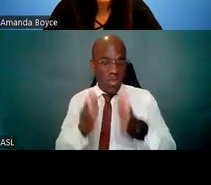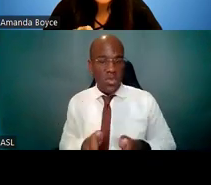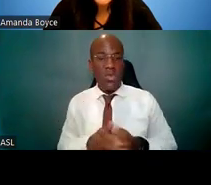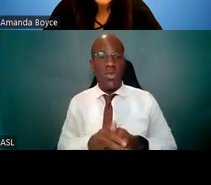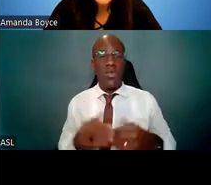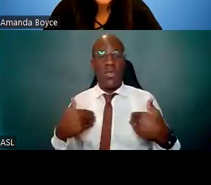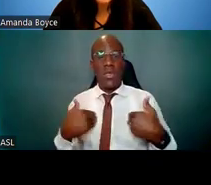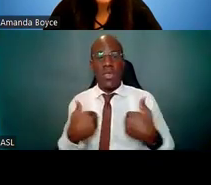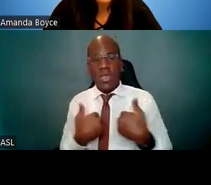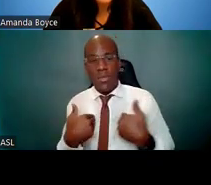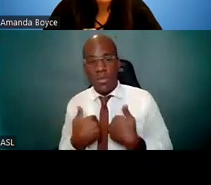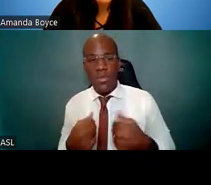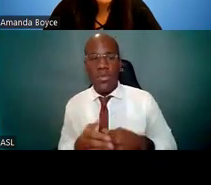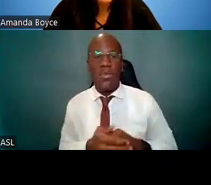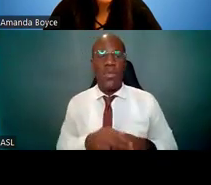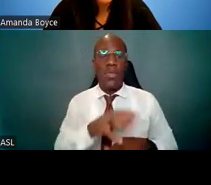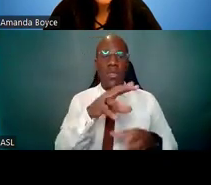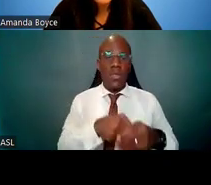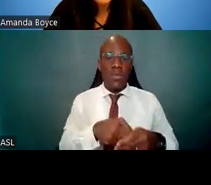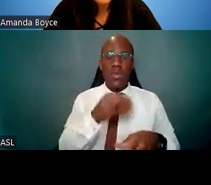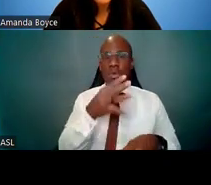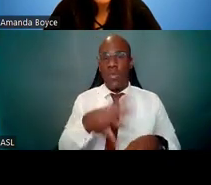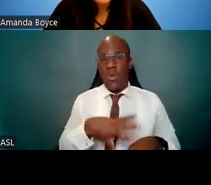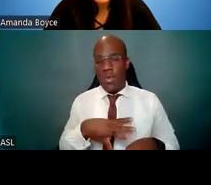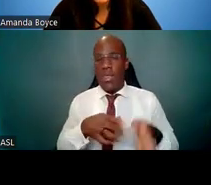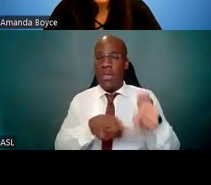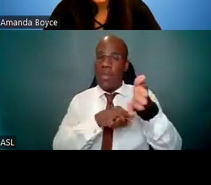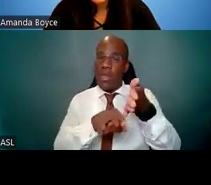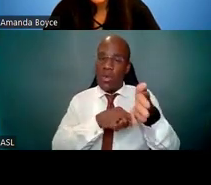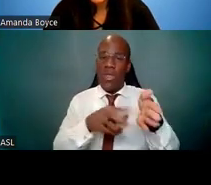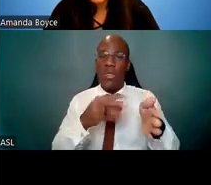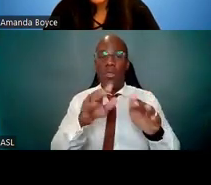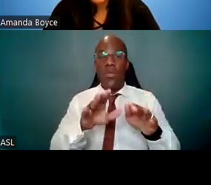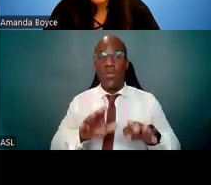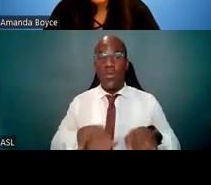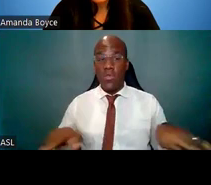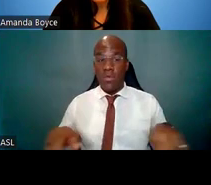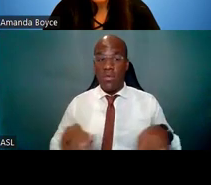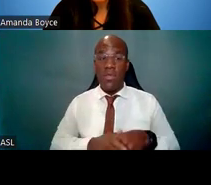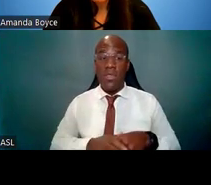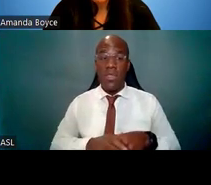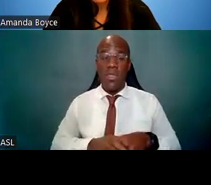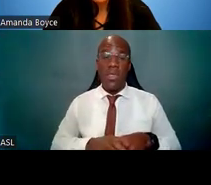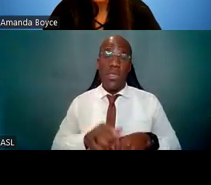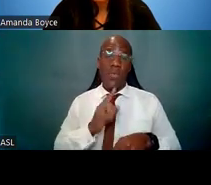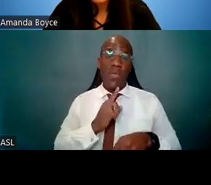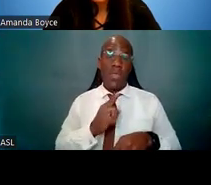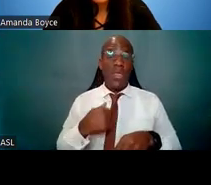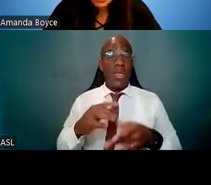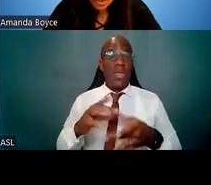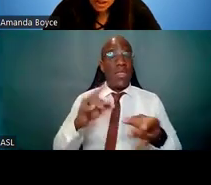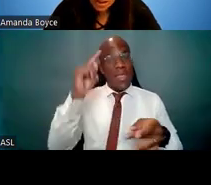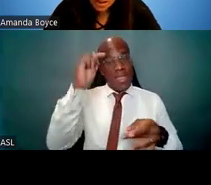but they can actually delay funding if there are any issues. And I say "in theory" because failure to follow instructions